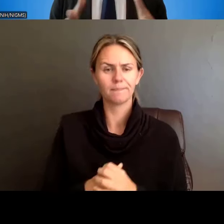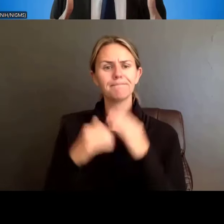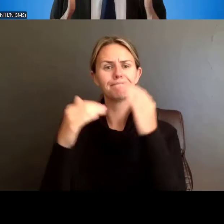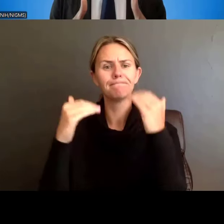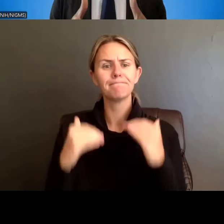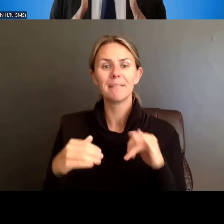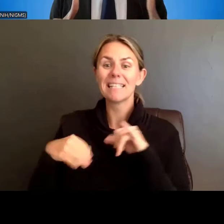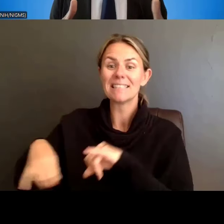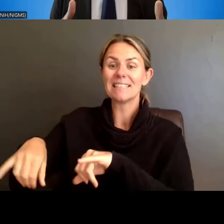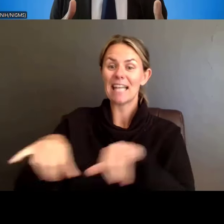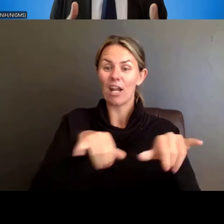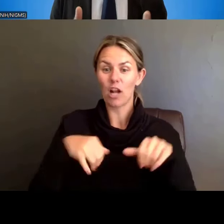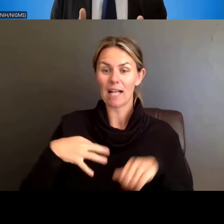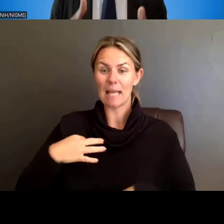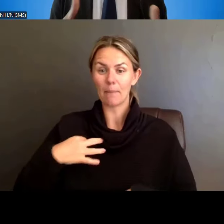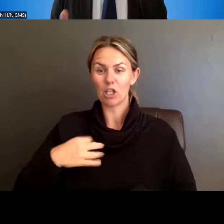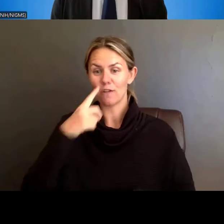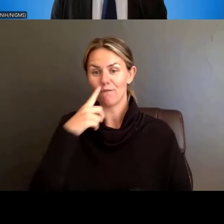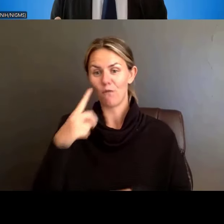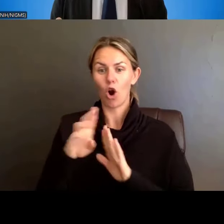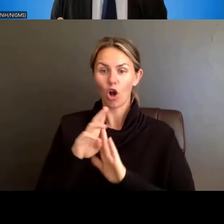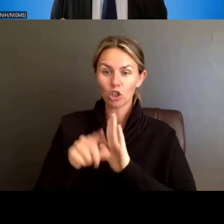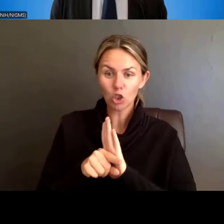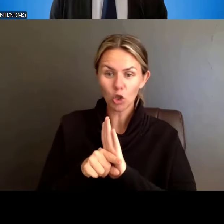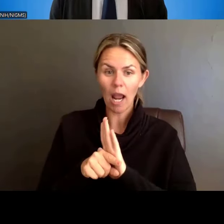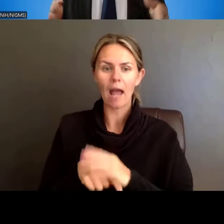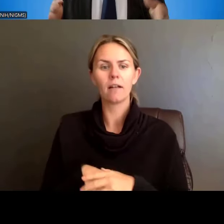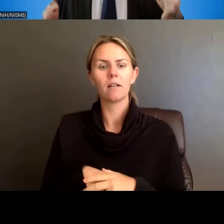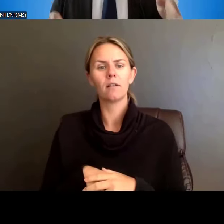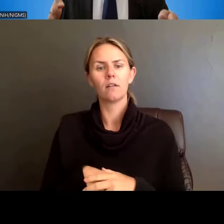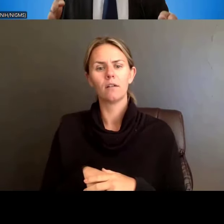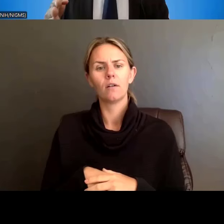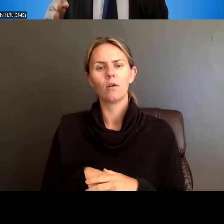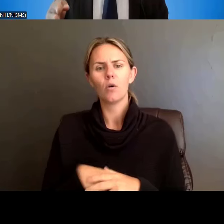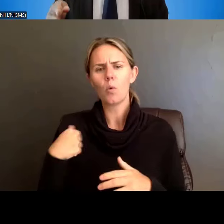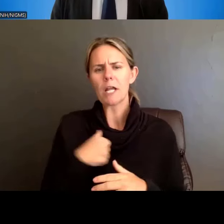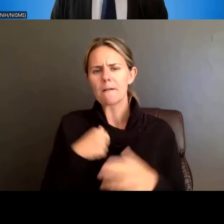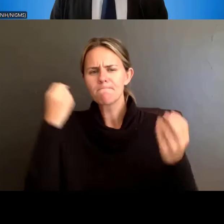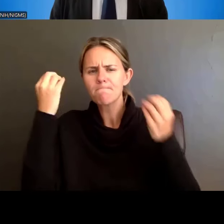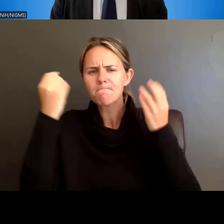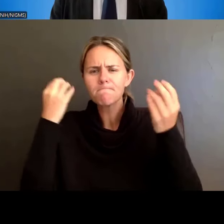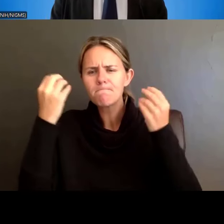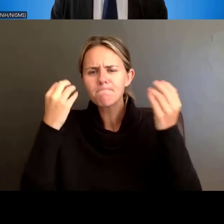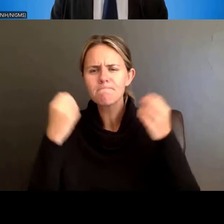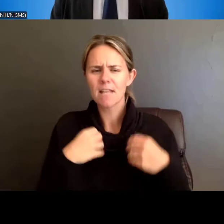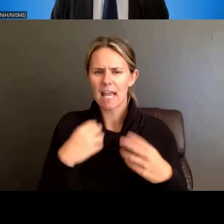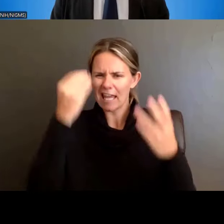or T34 programs, which are exclusively NIGMS, but we were thinking about how to make sure that information is collected in a standard manner.